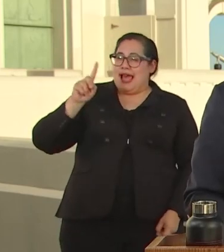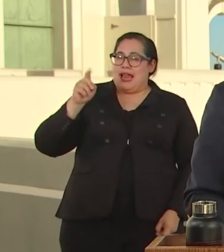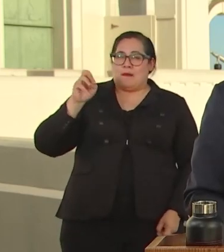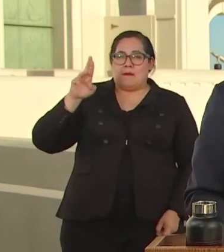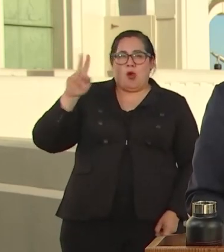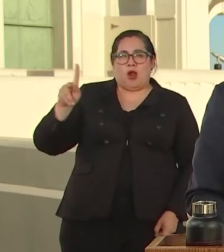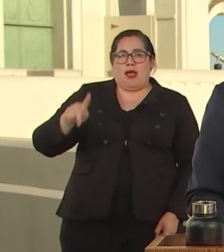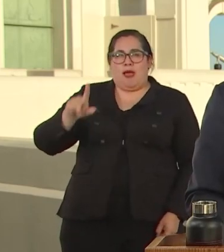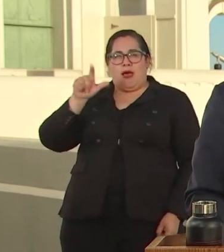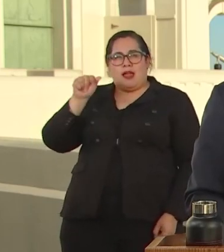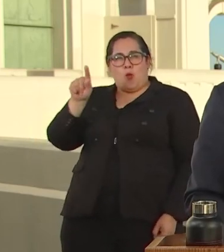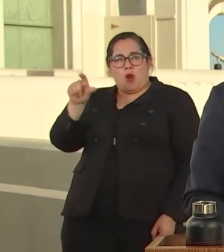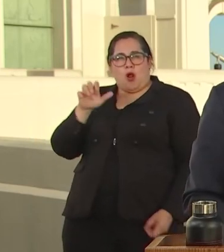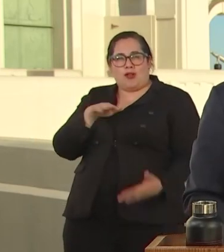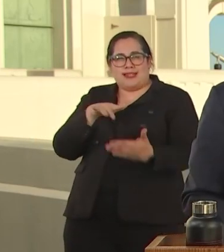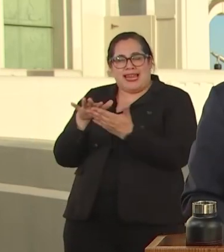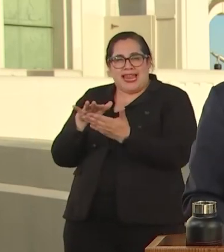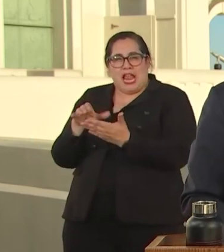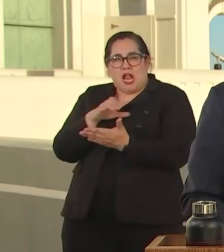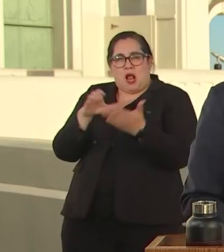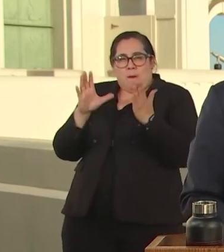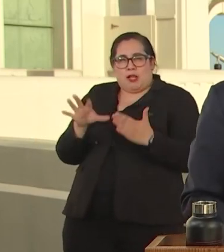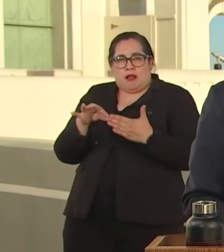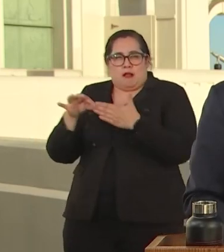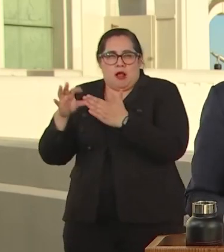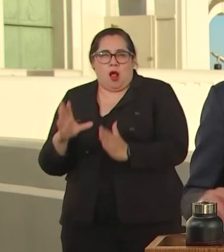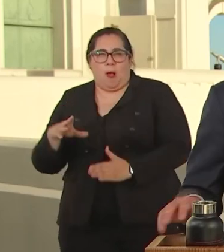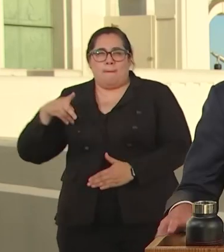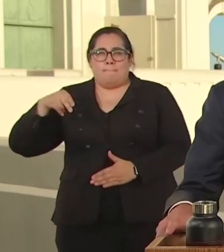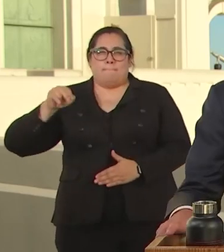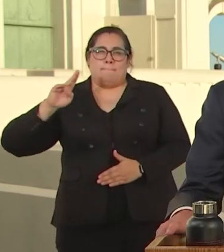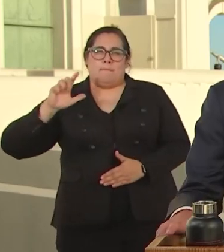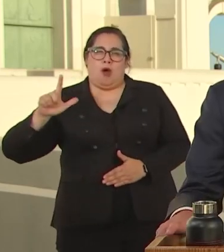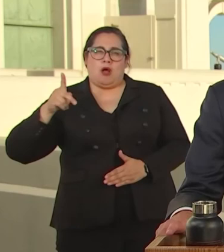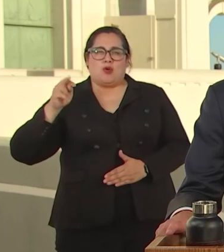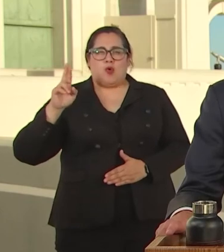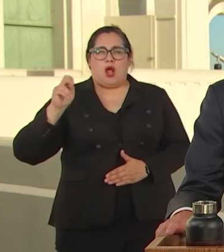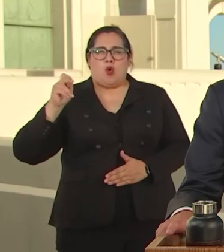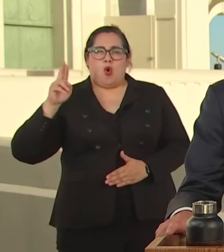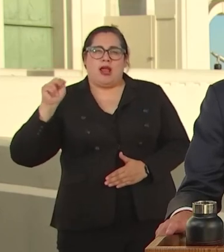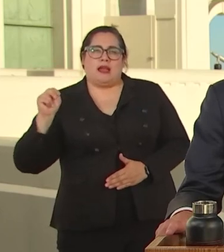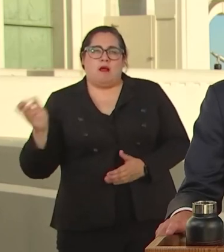AND PARTNERSHIP WITH UNITED STATES DEPARTMENT OF NATIONAL RENEWABLE ENERGY LABORATORIES